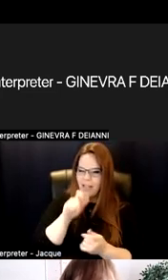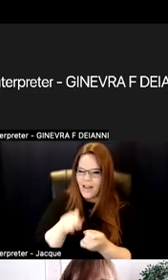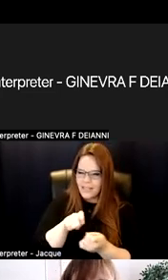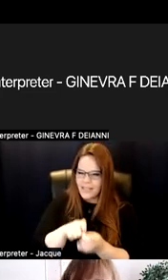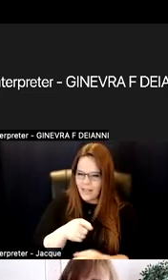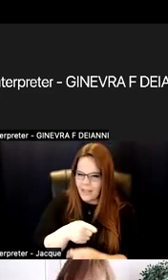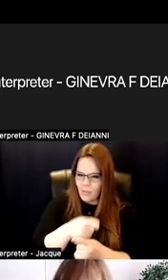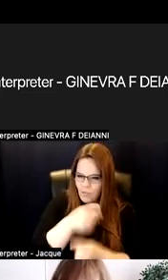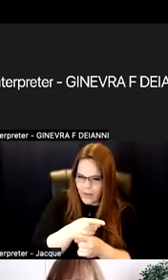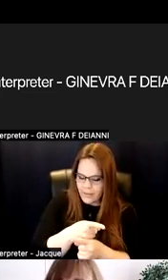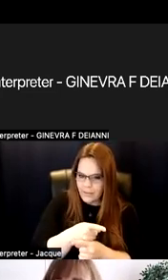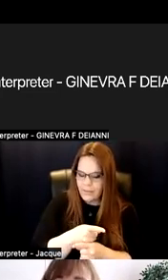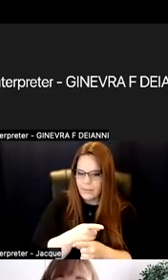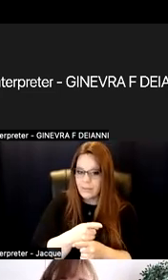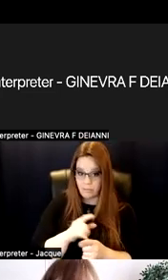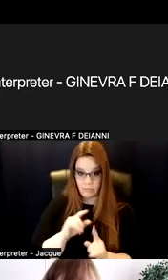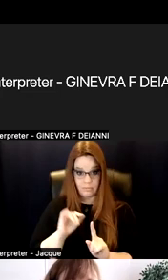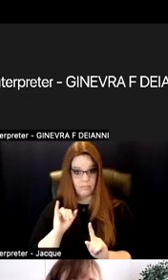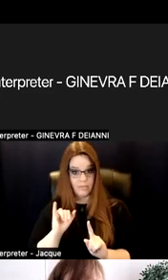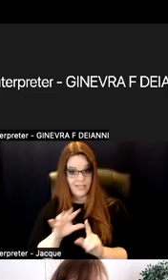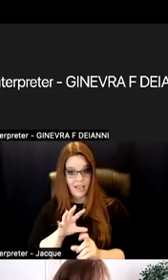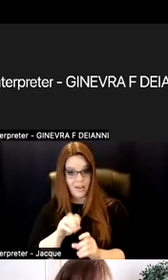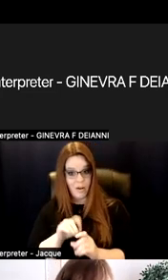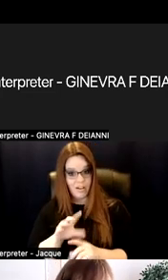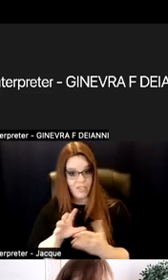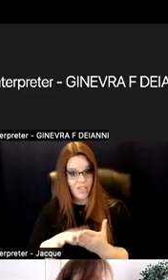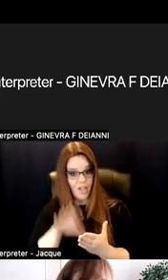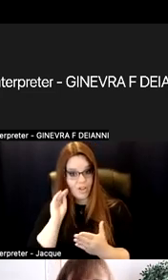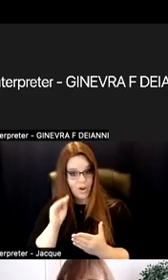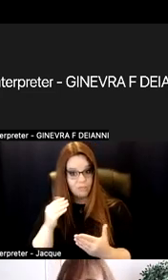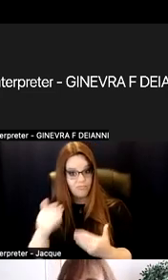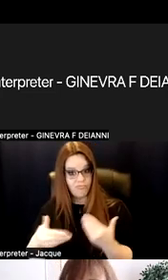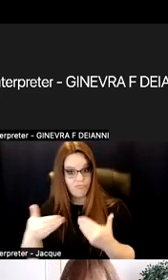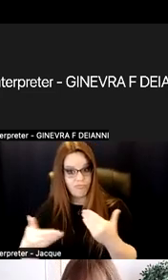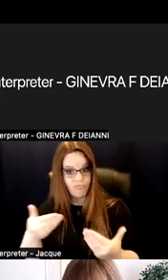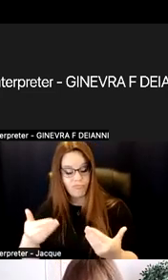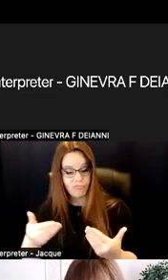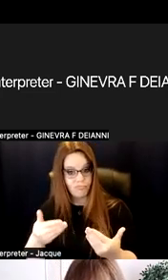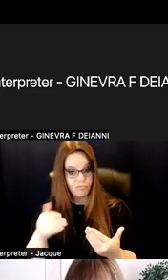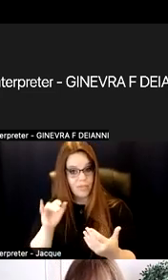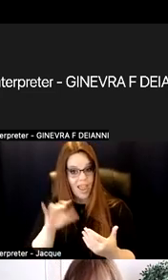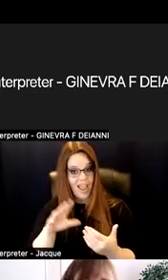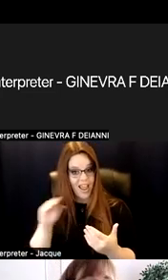is that part of the learning trajectory? And that is safe.